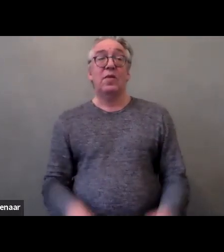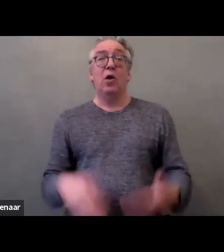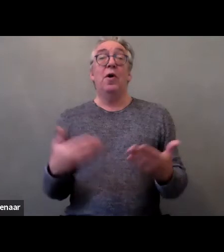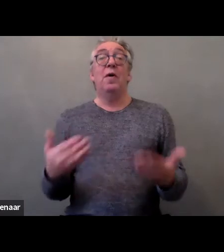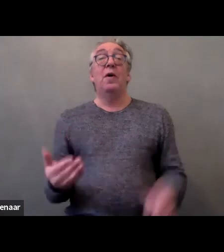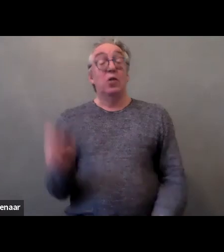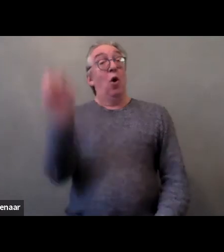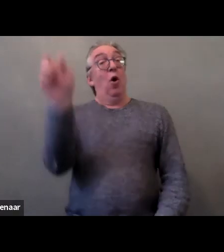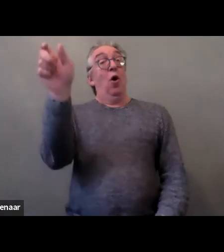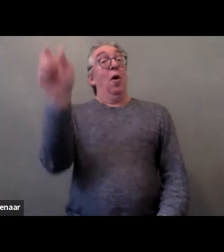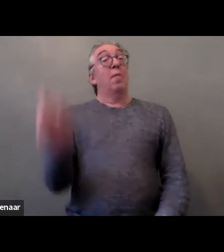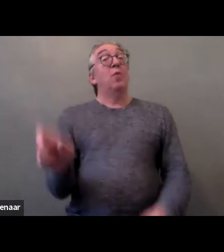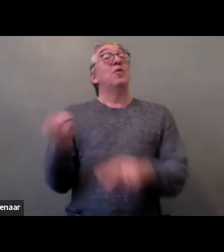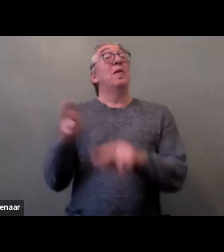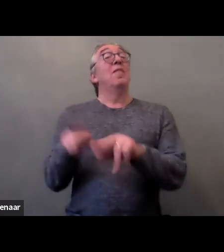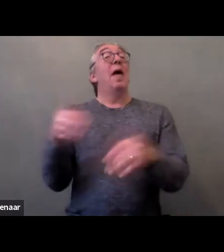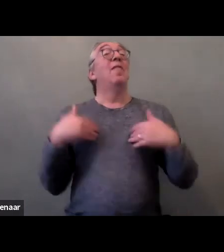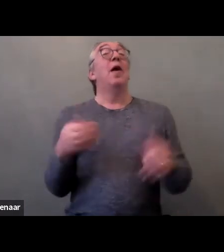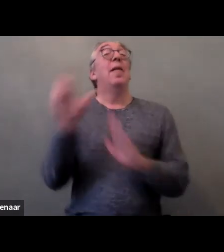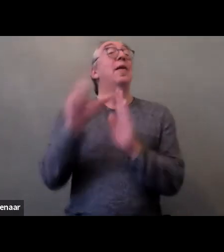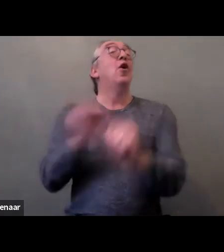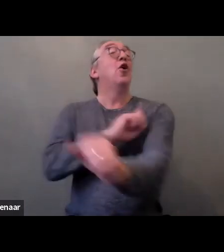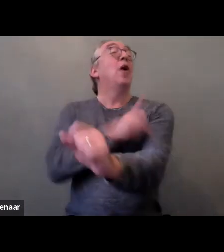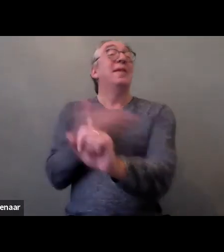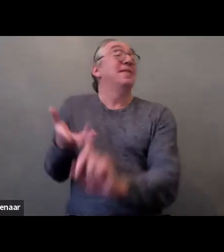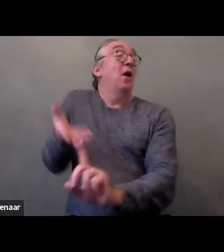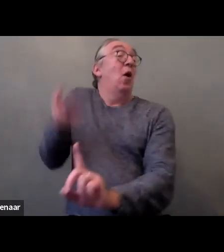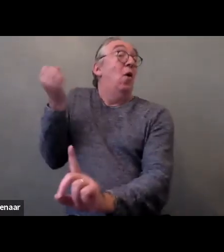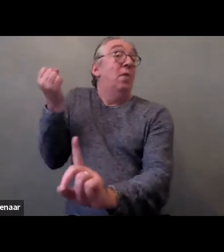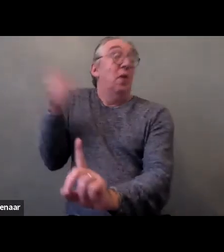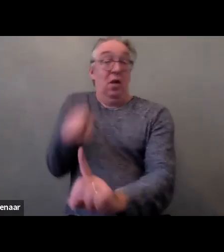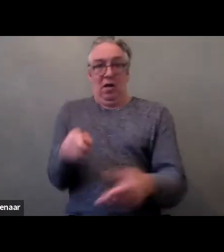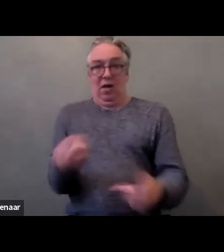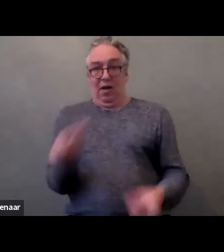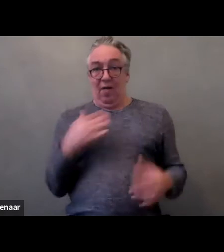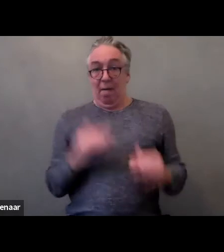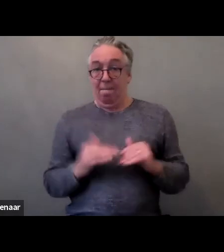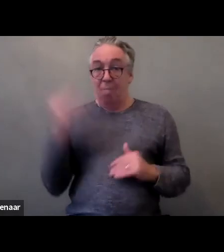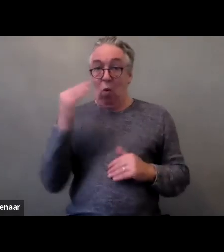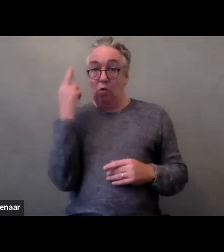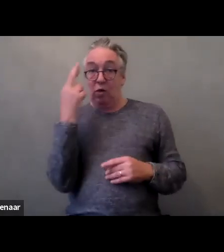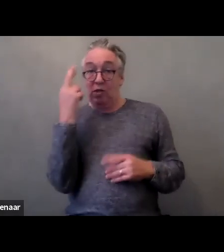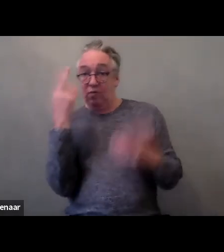in these cases raises particular concerns as it means further obstacles of these women